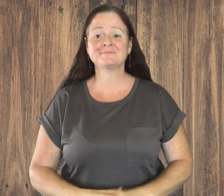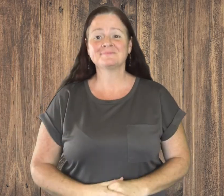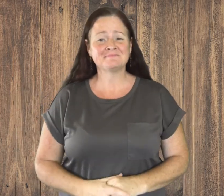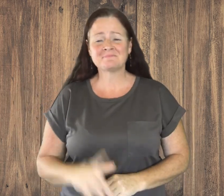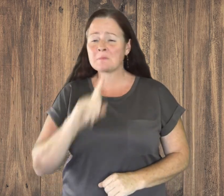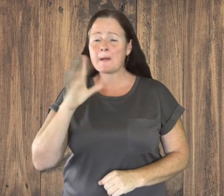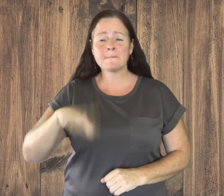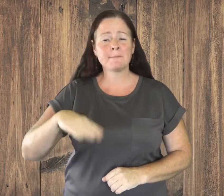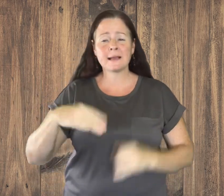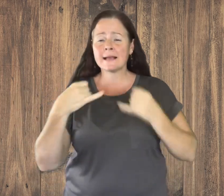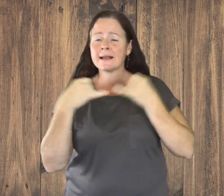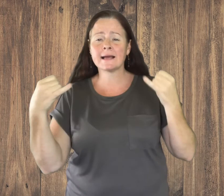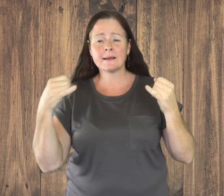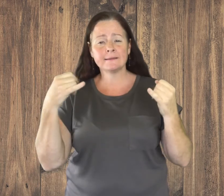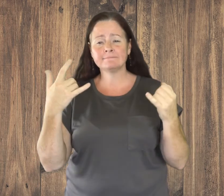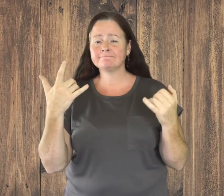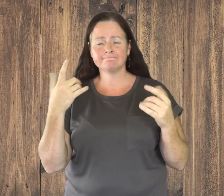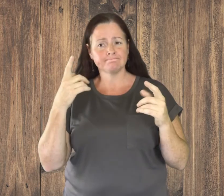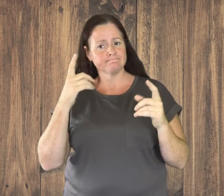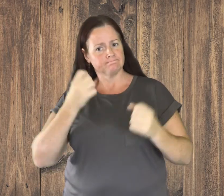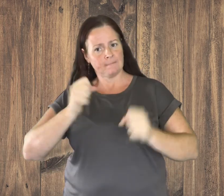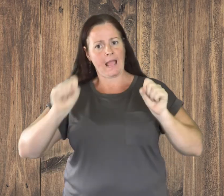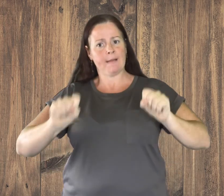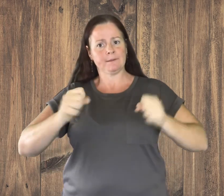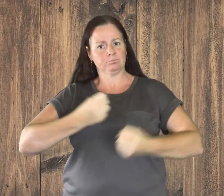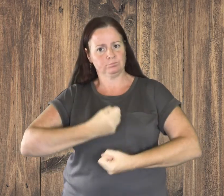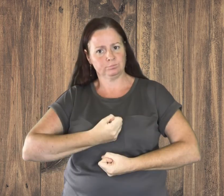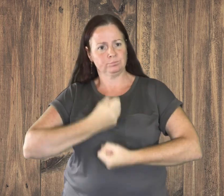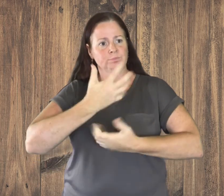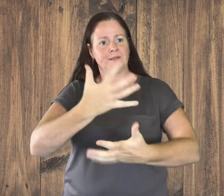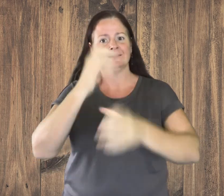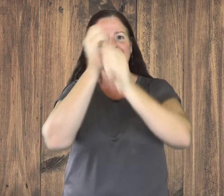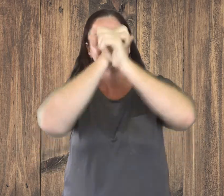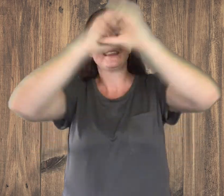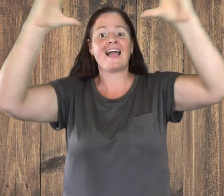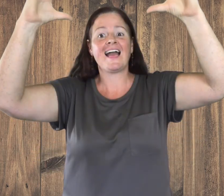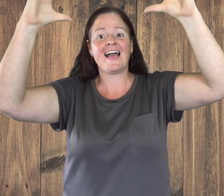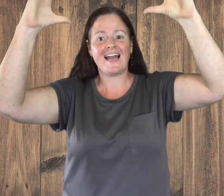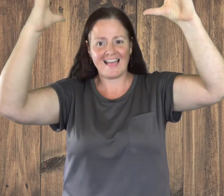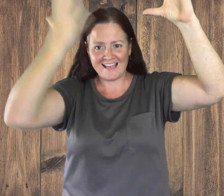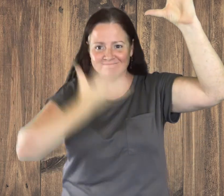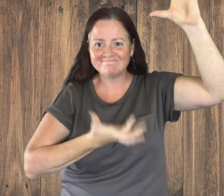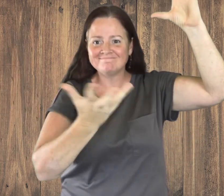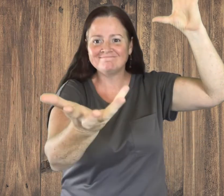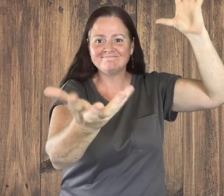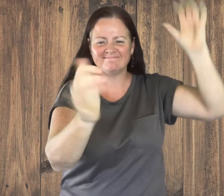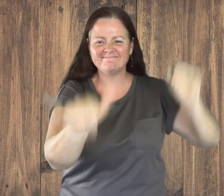The bottom line is able to communicate an idea through an art.